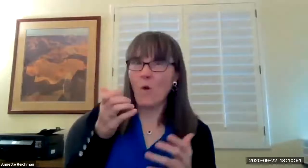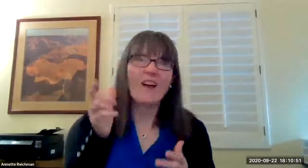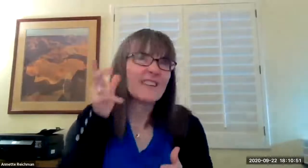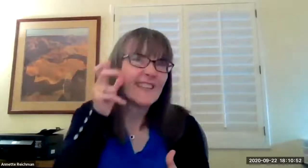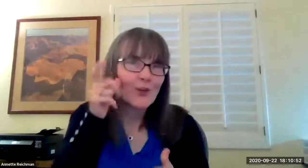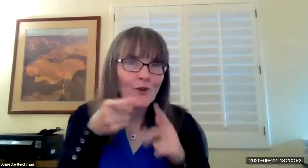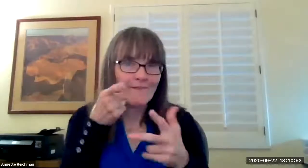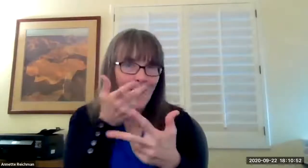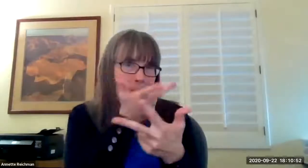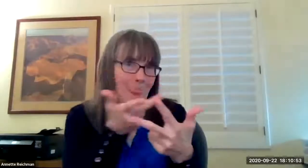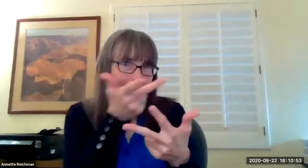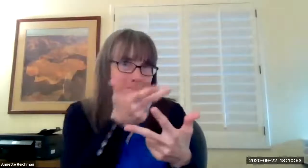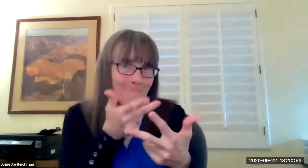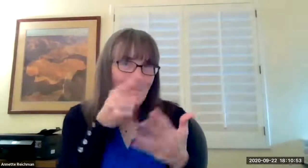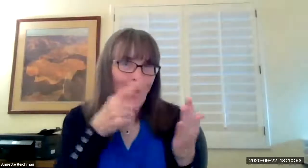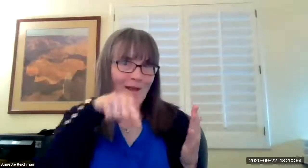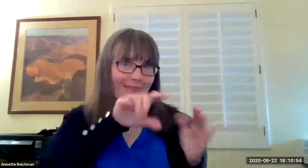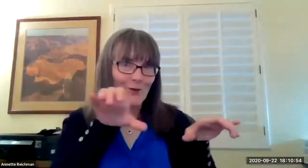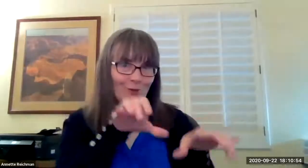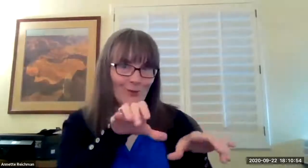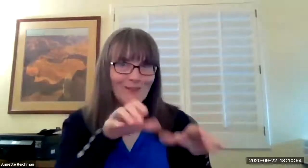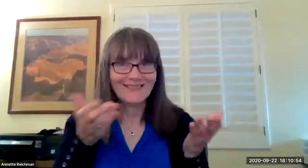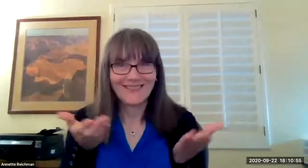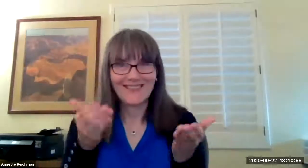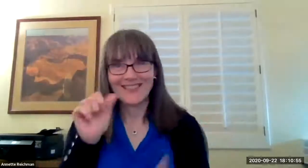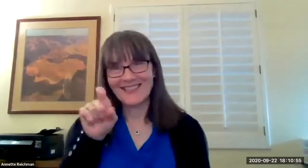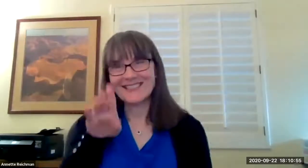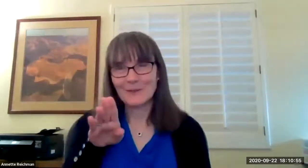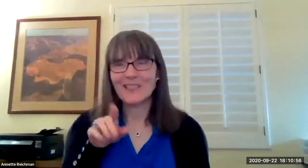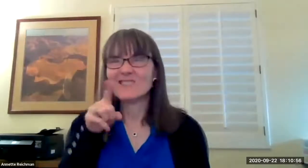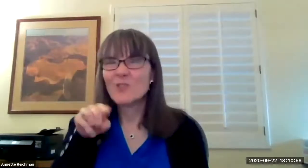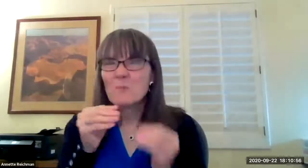because i know you guys want to hear from those three and what they've been